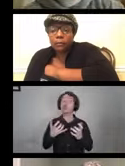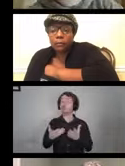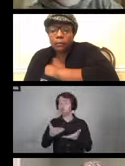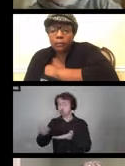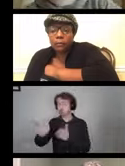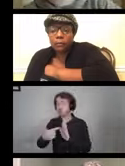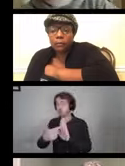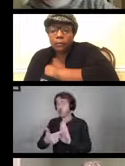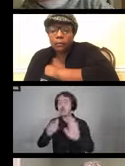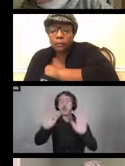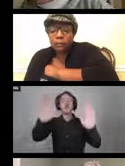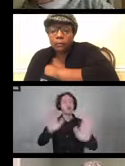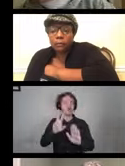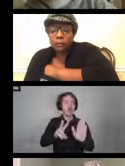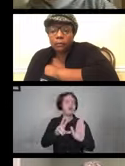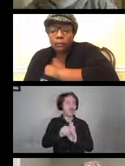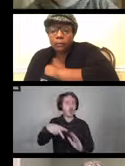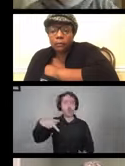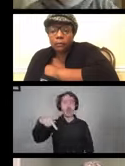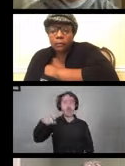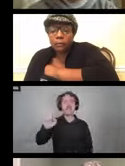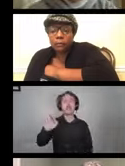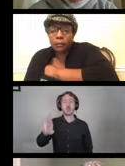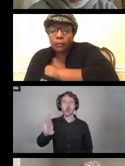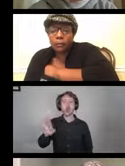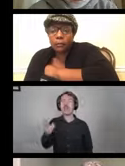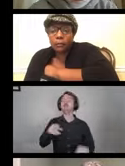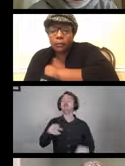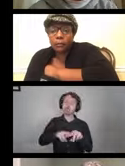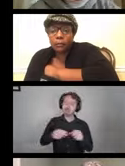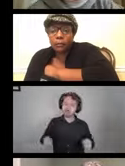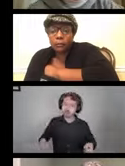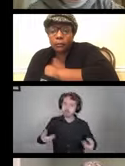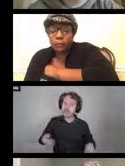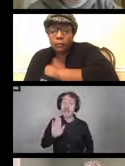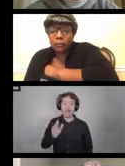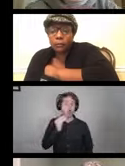It's a great video of Peter in his chair in his home. It's very real.